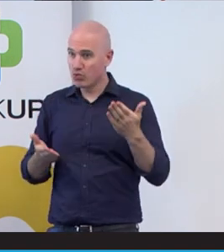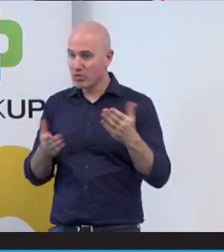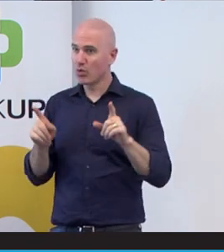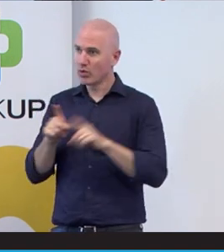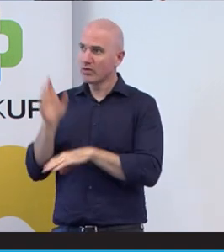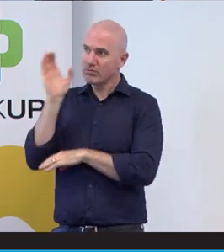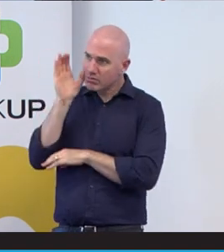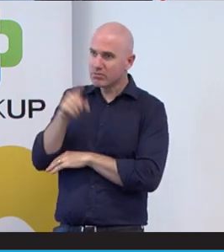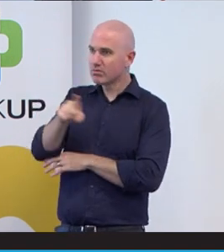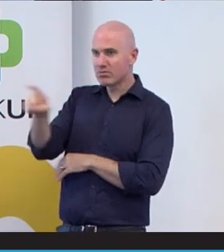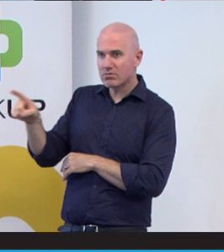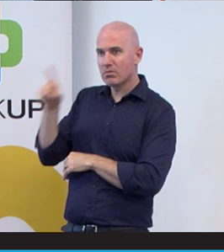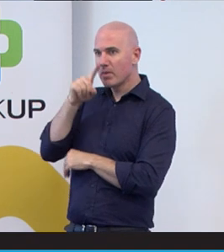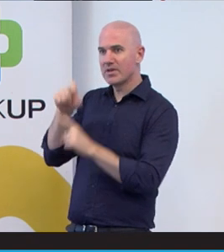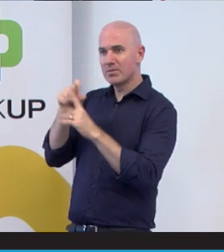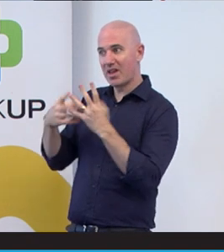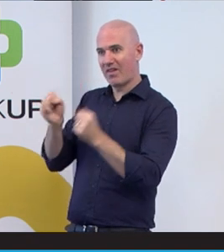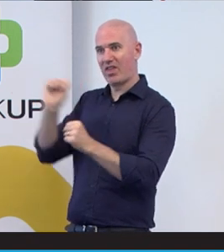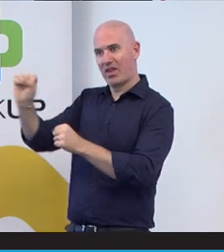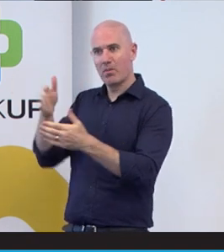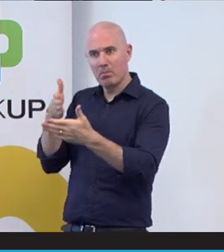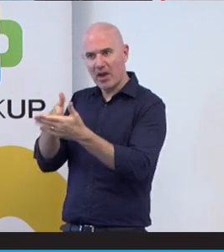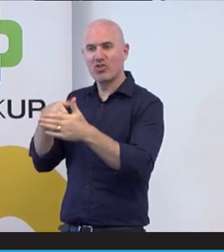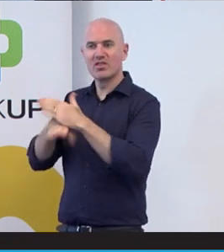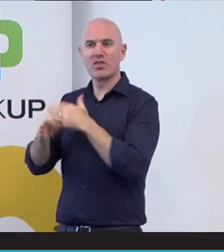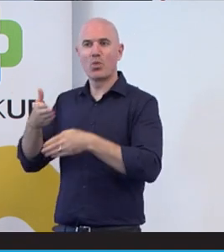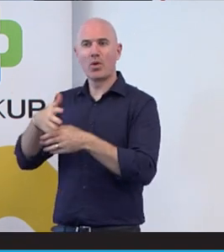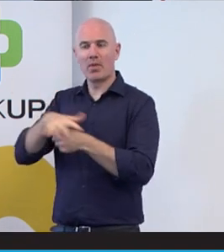of The barriers and challenges in the workplace and the Royal Commission had